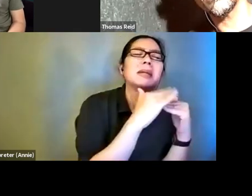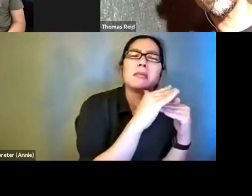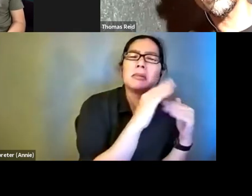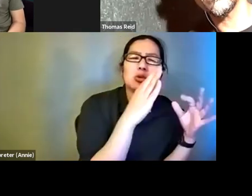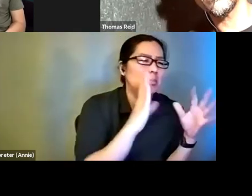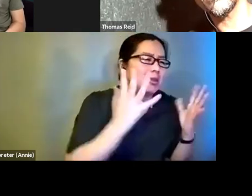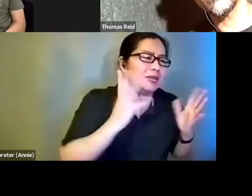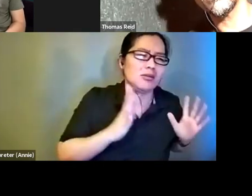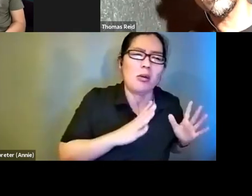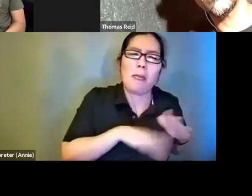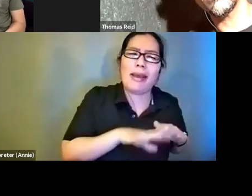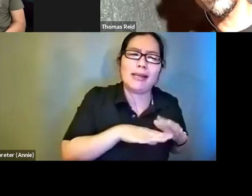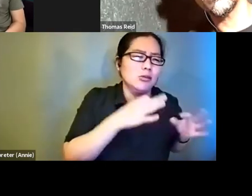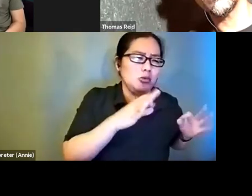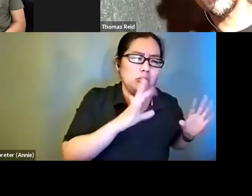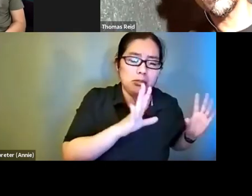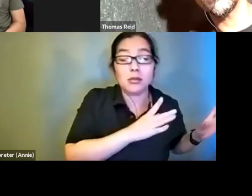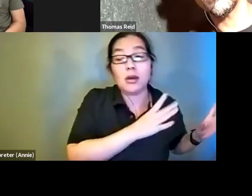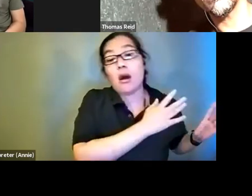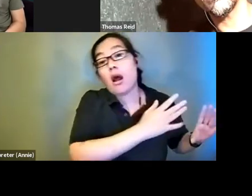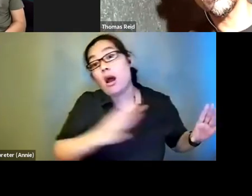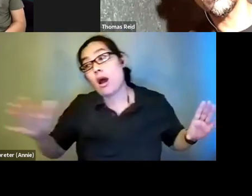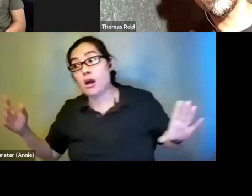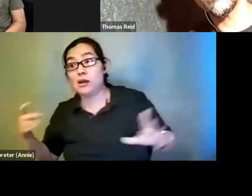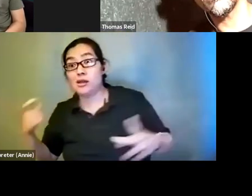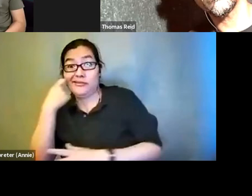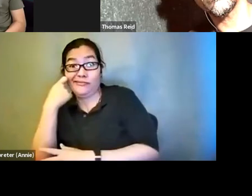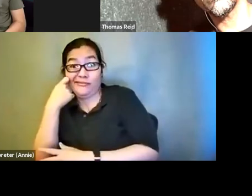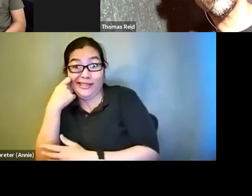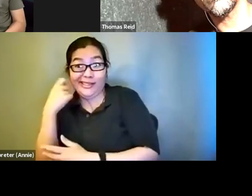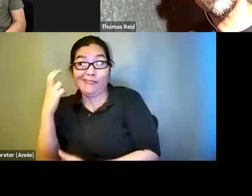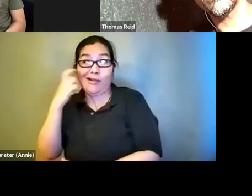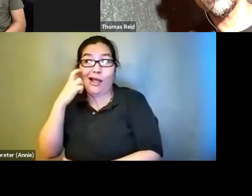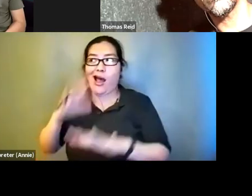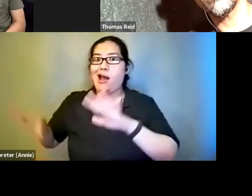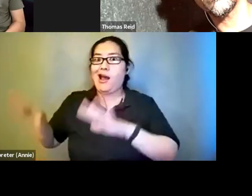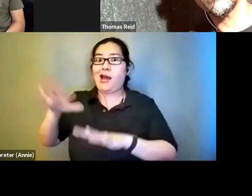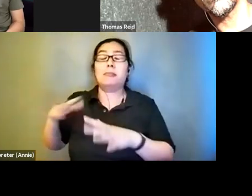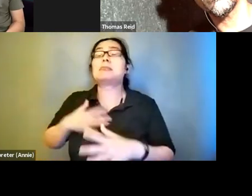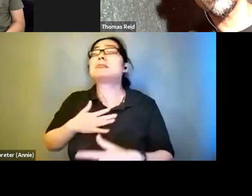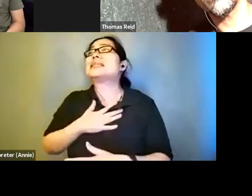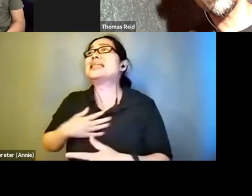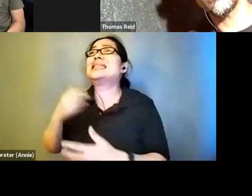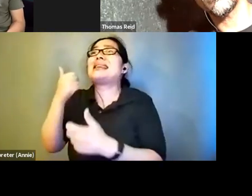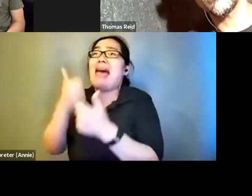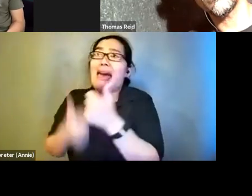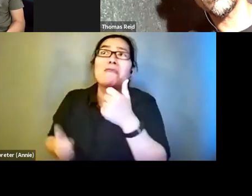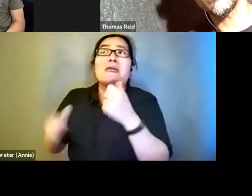versus the newly blind fill in every possible nook and cranny and gap that you can